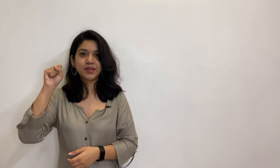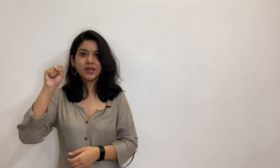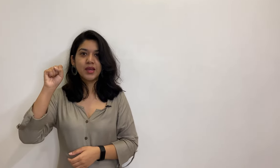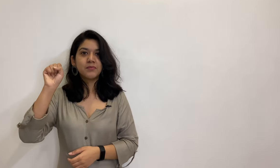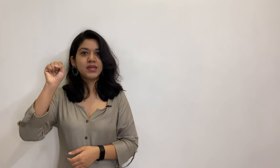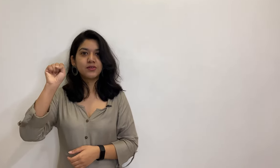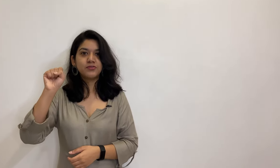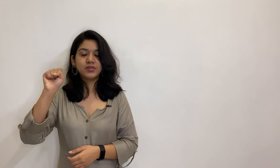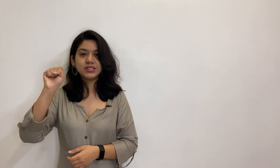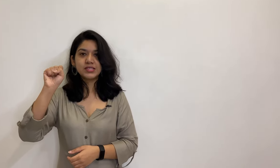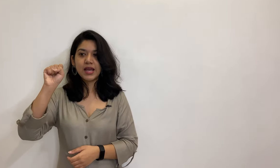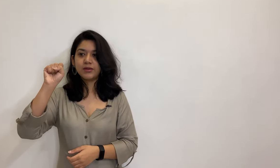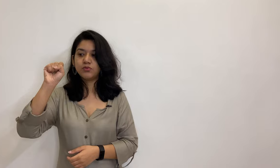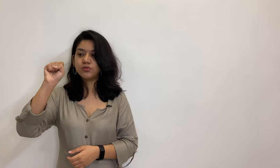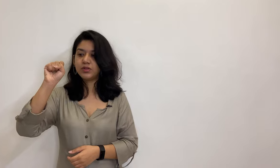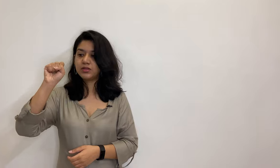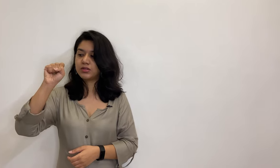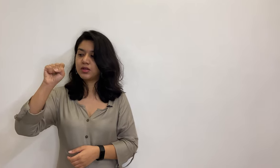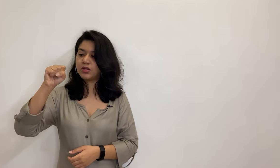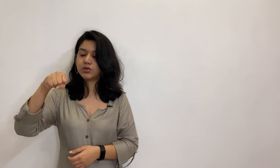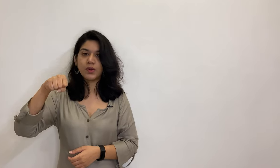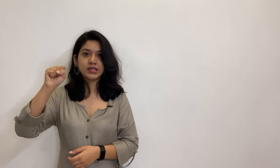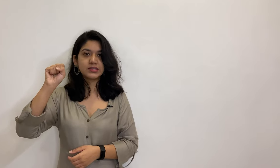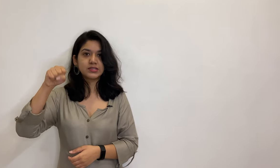Make a fist and move it, twice.